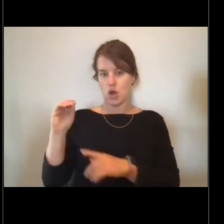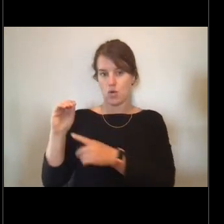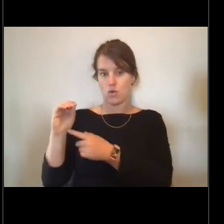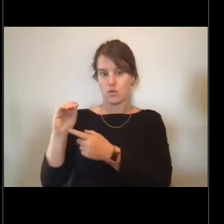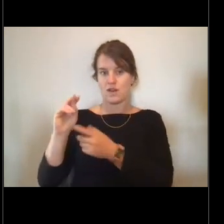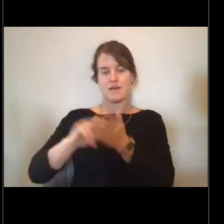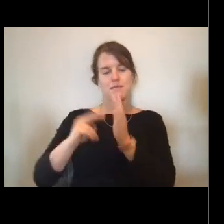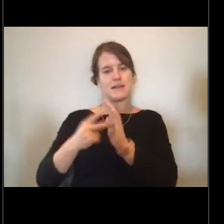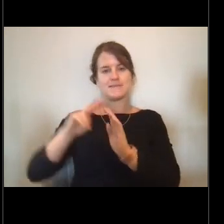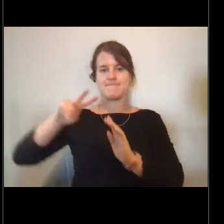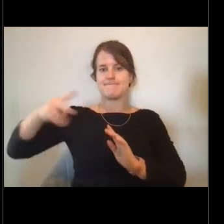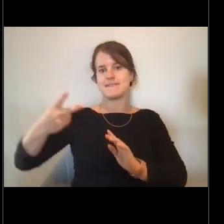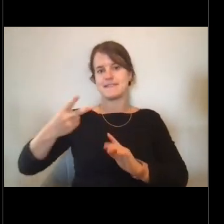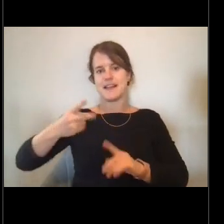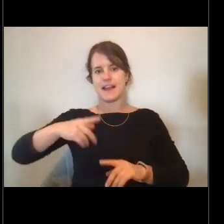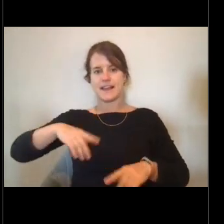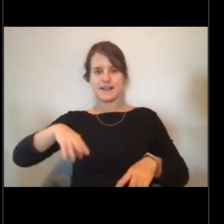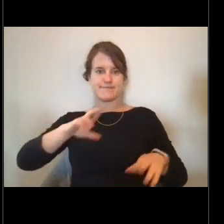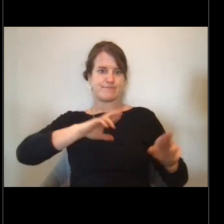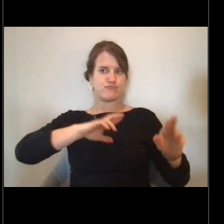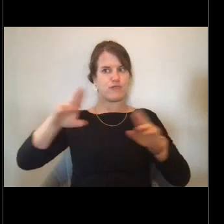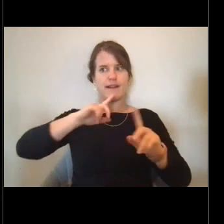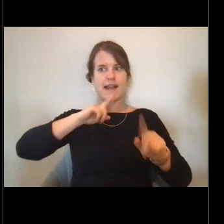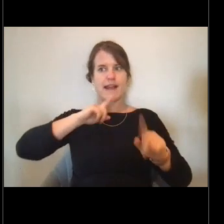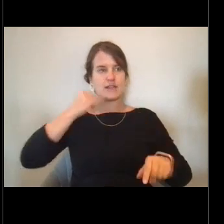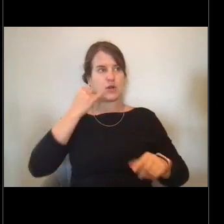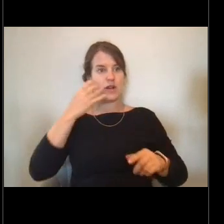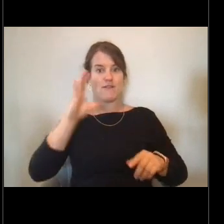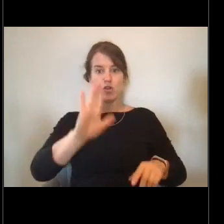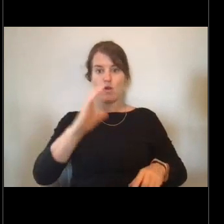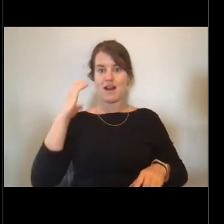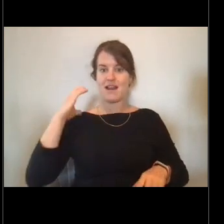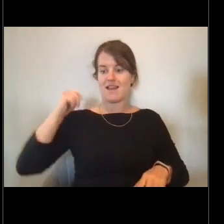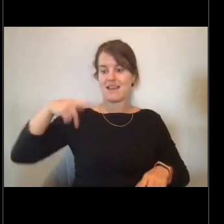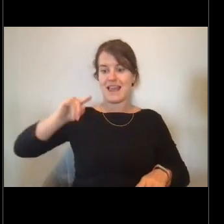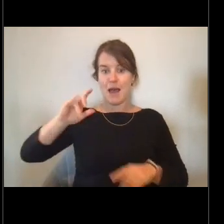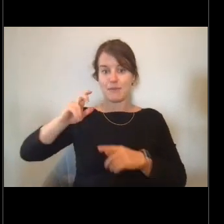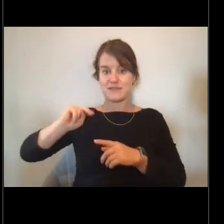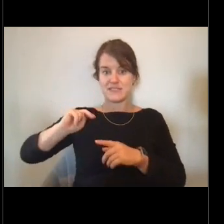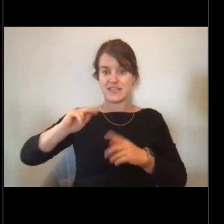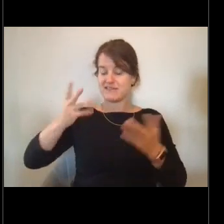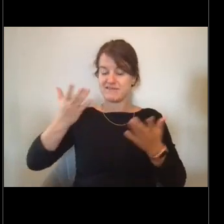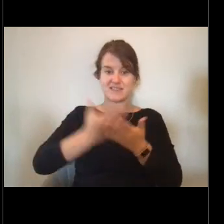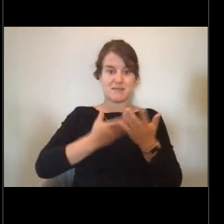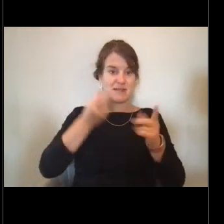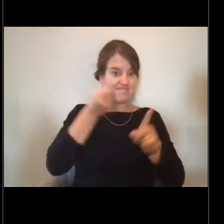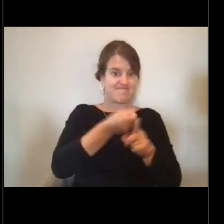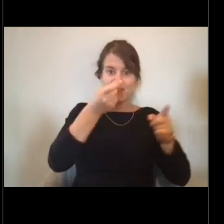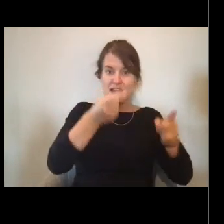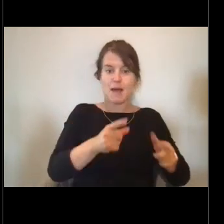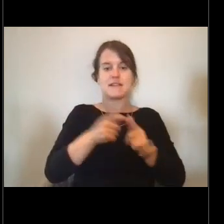So you, if anything happens to that captain you better be ready to step up but the XO has a really big job.